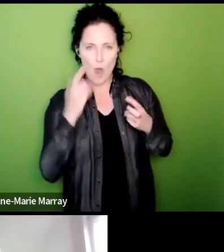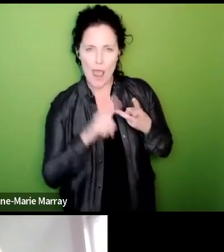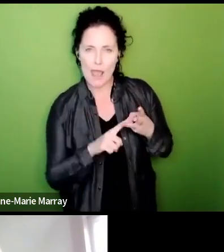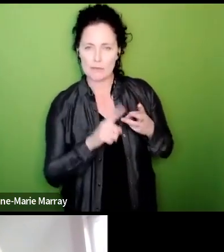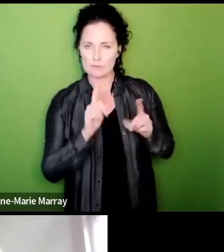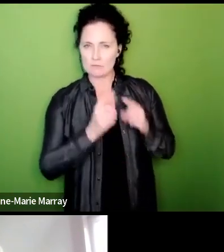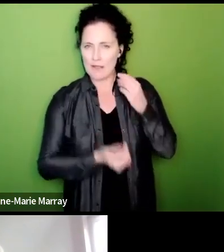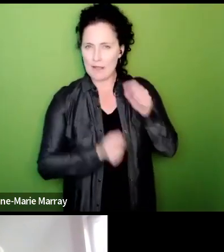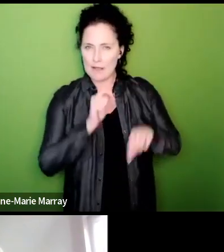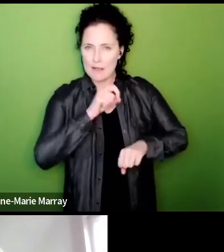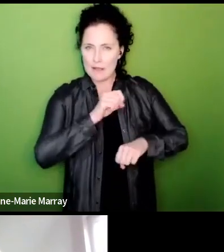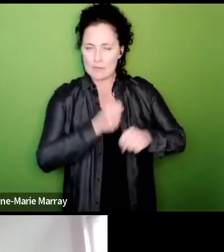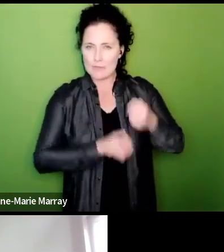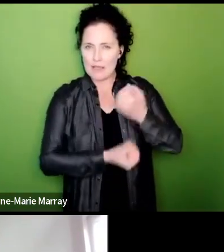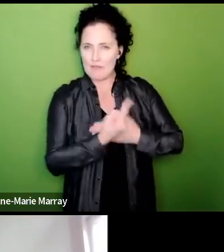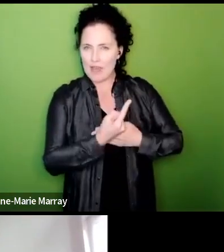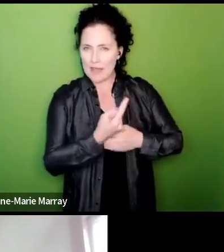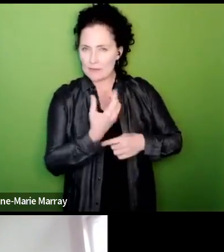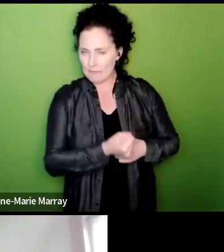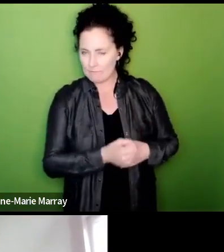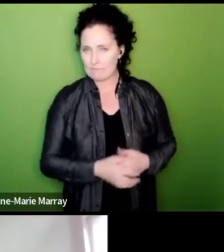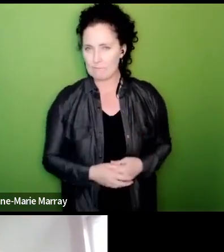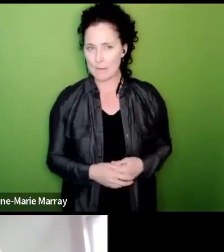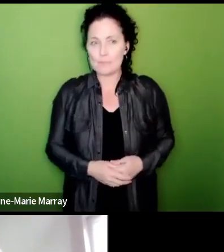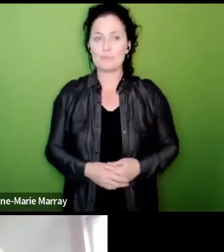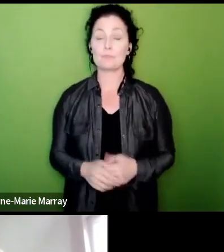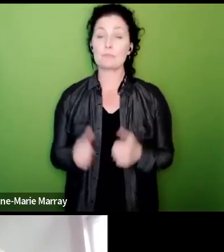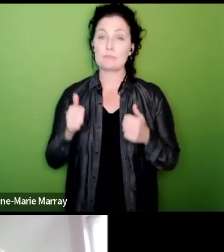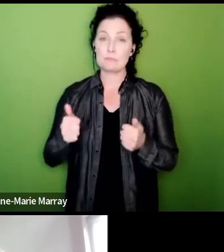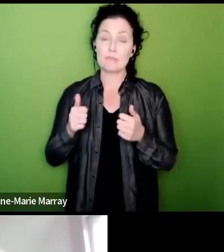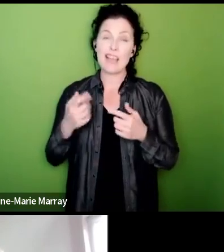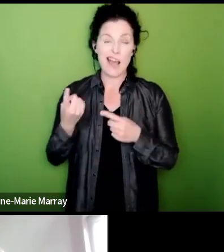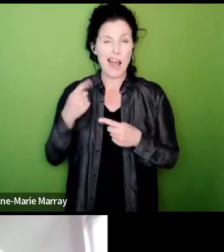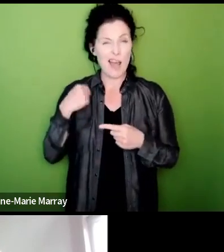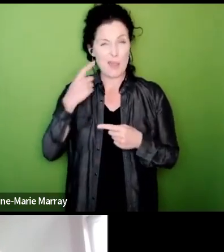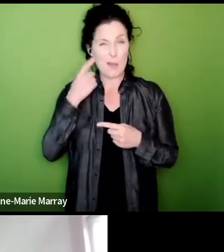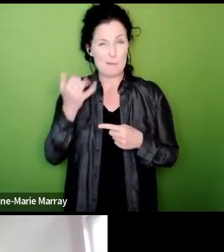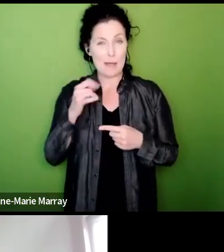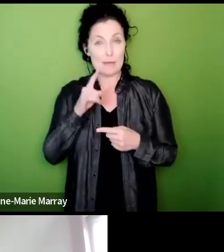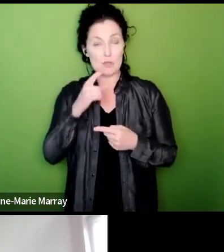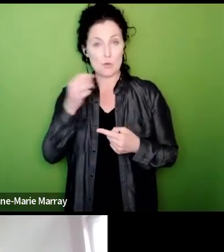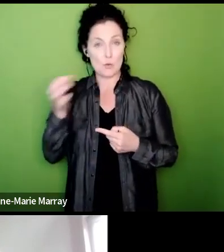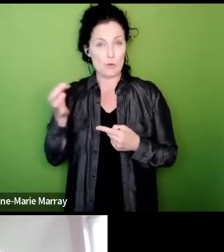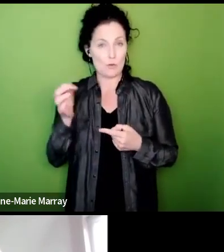much and probably in what you've just said you've partially answered this but Kate Douglas asks can